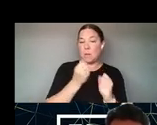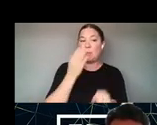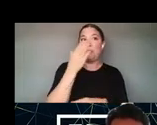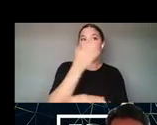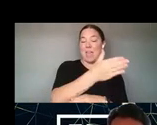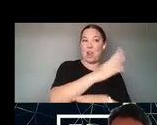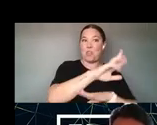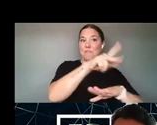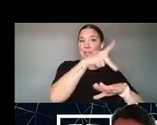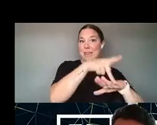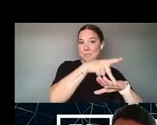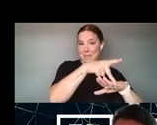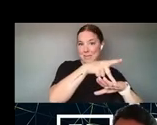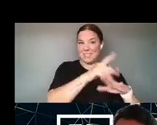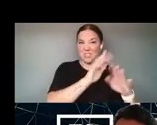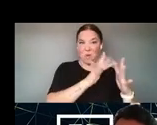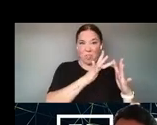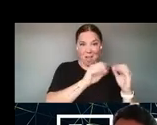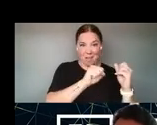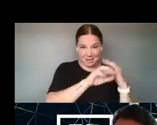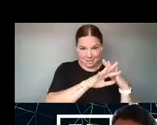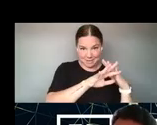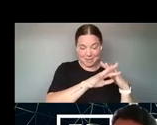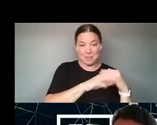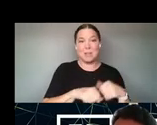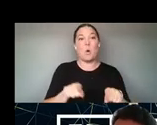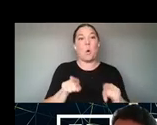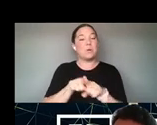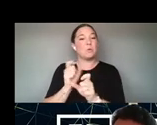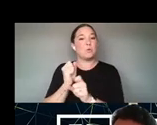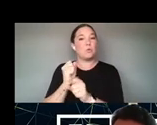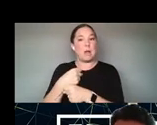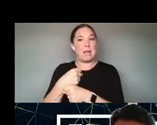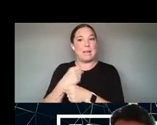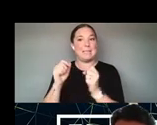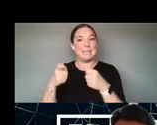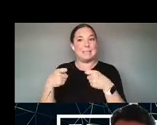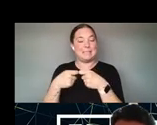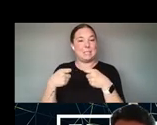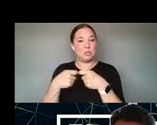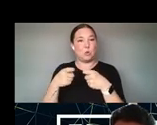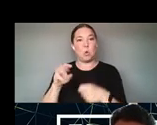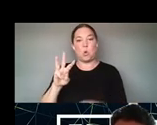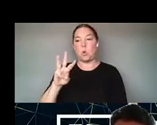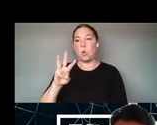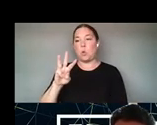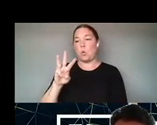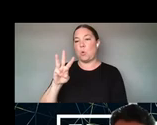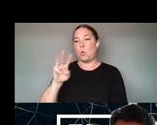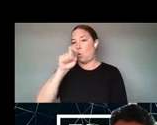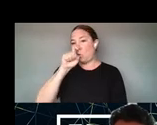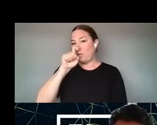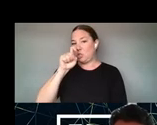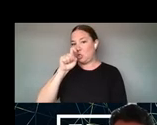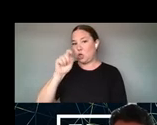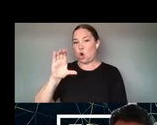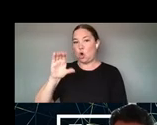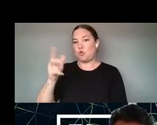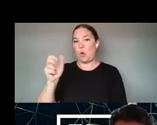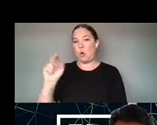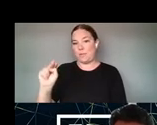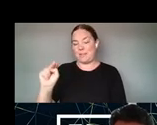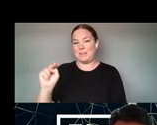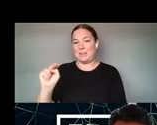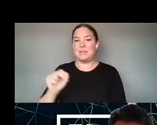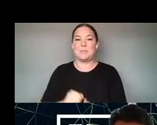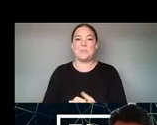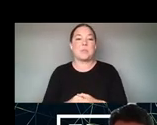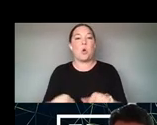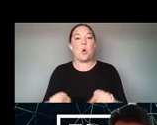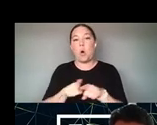AND EVEN CREATING A DIGITAL WITCH COVEN VIA P5.JS. AND WE ALSO HAVE TEACHING FELLOWS AS WELL WHICH IS